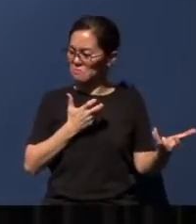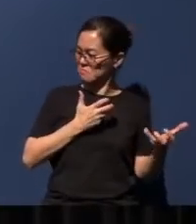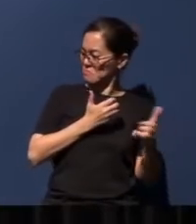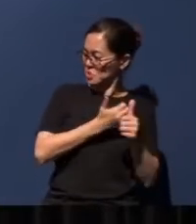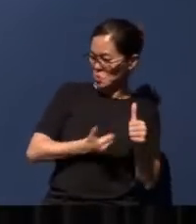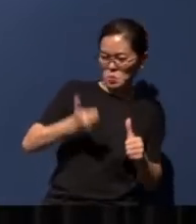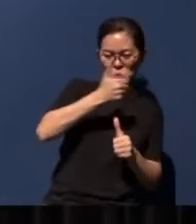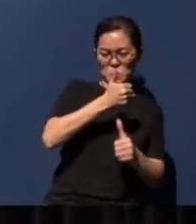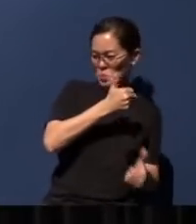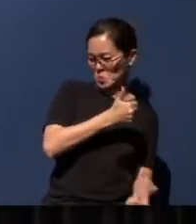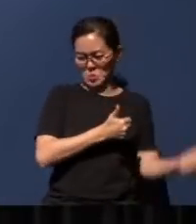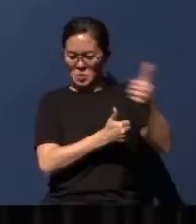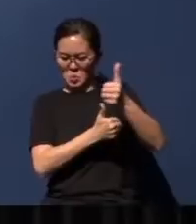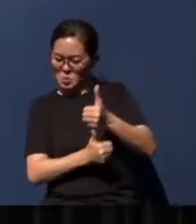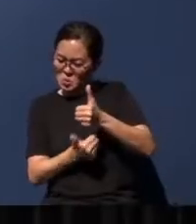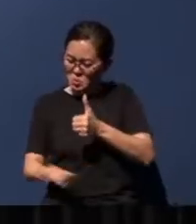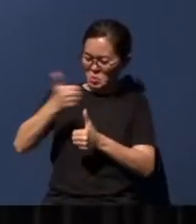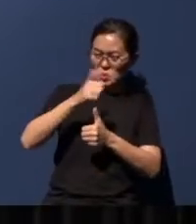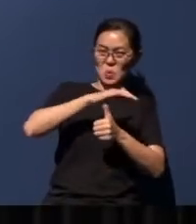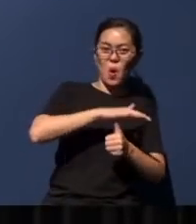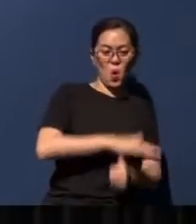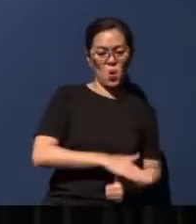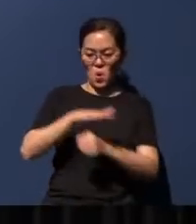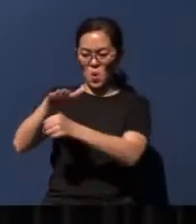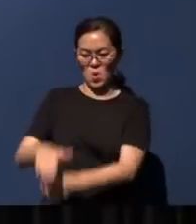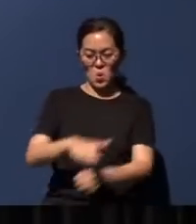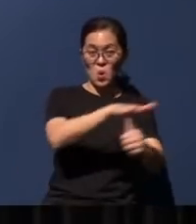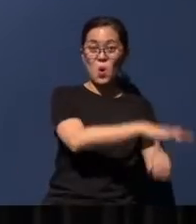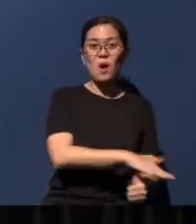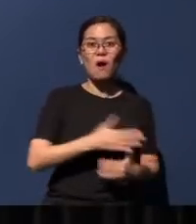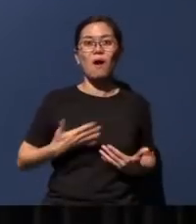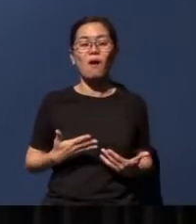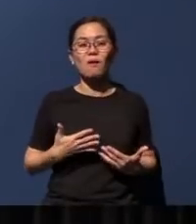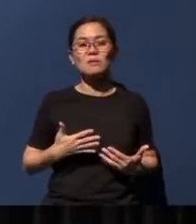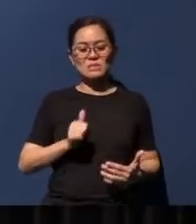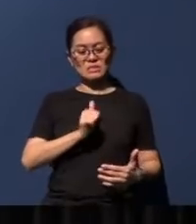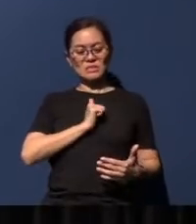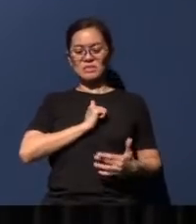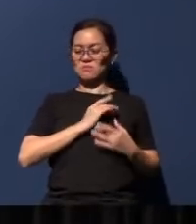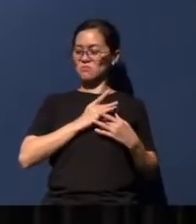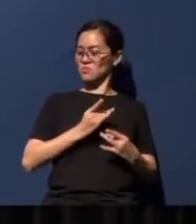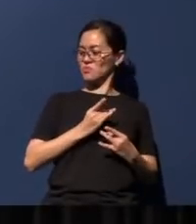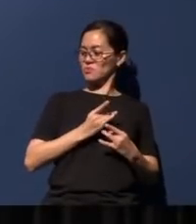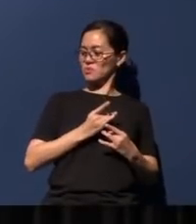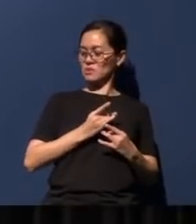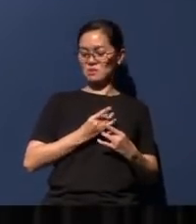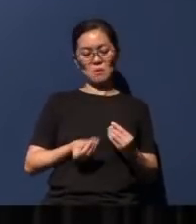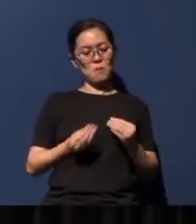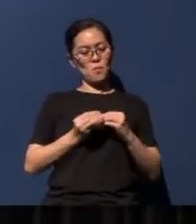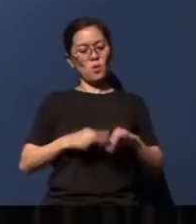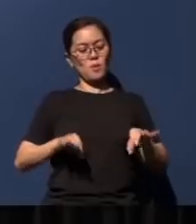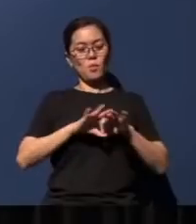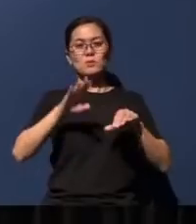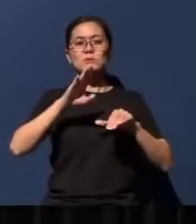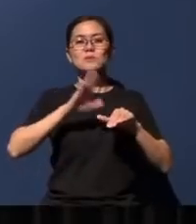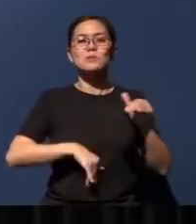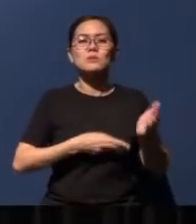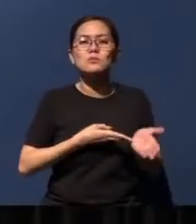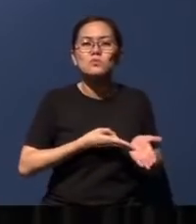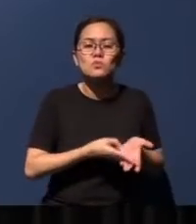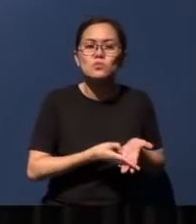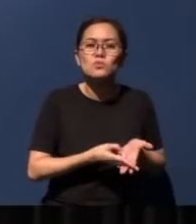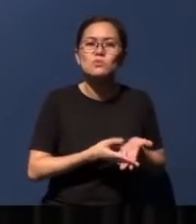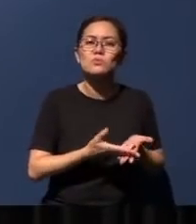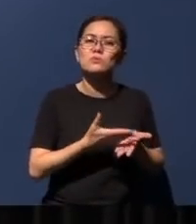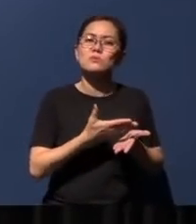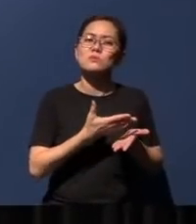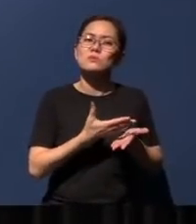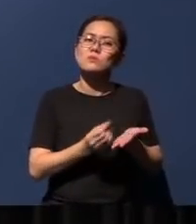and often putting their self-interest above truth and simple decency. See brothers and sisters, this